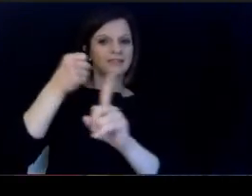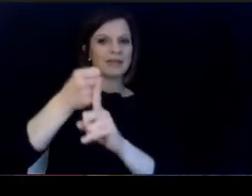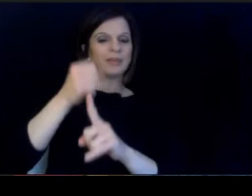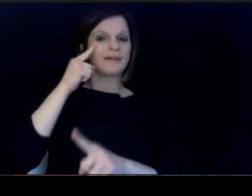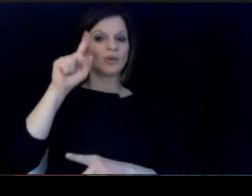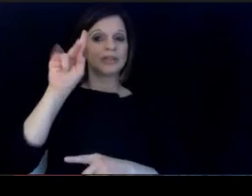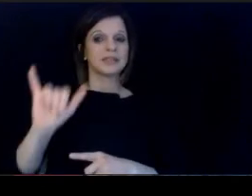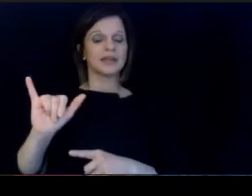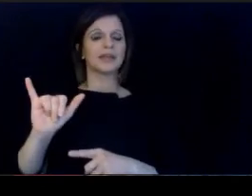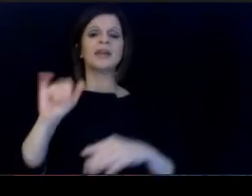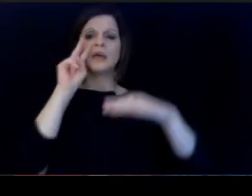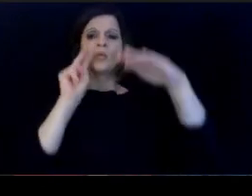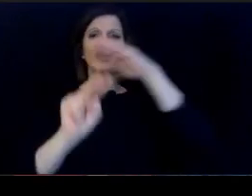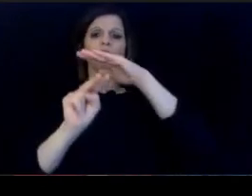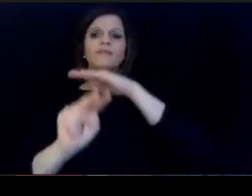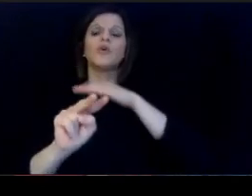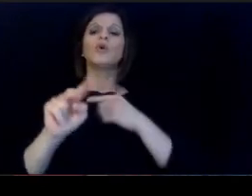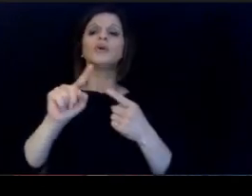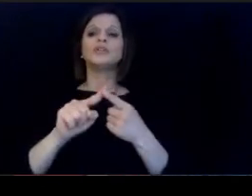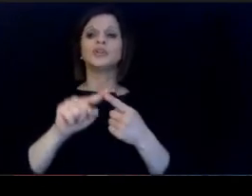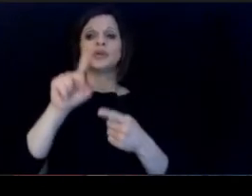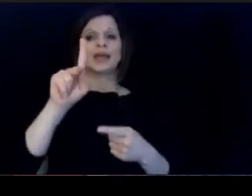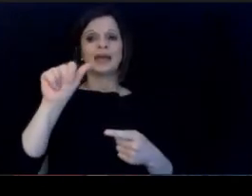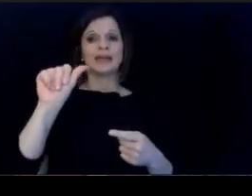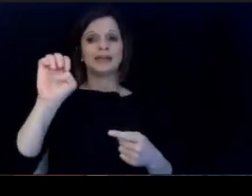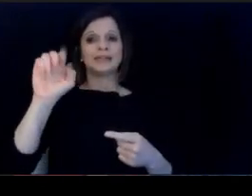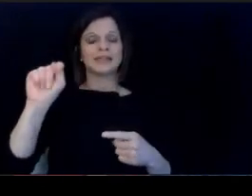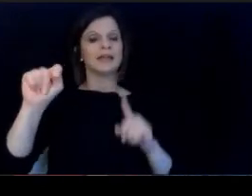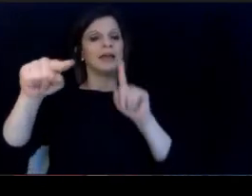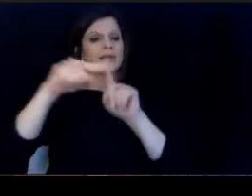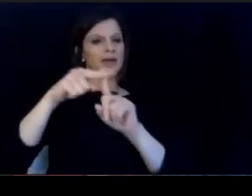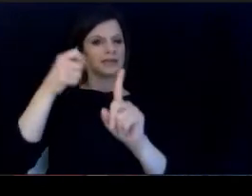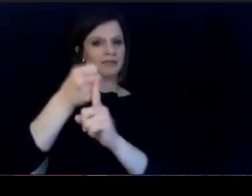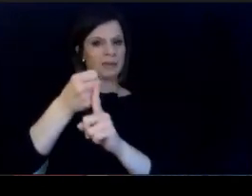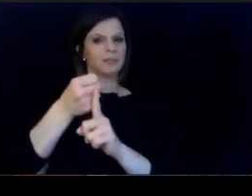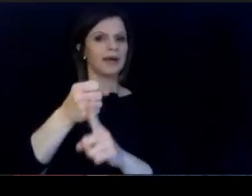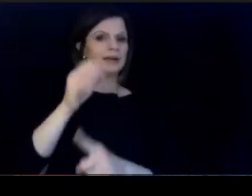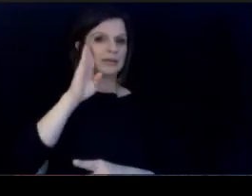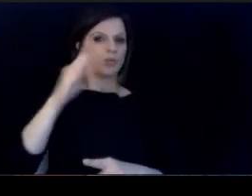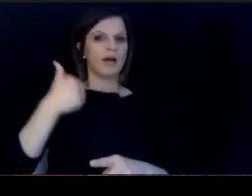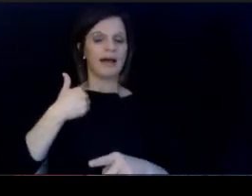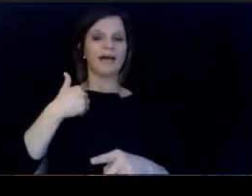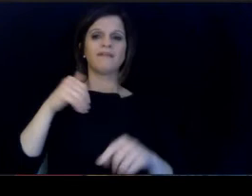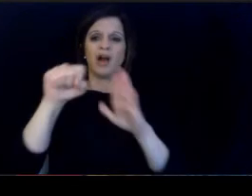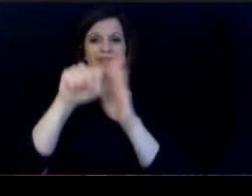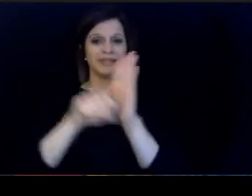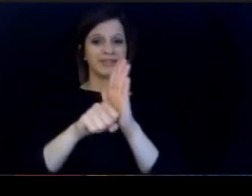Kentucky Academy for Equity in teaching will have on our students. Educators in the Commonwealth at large will have more.